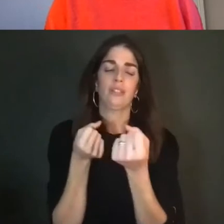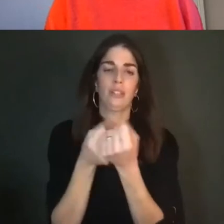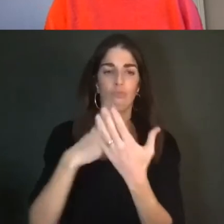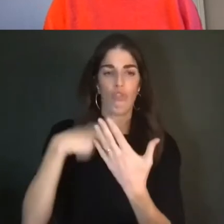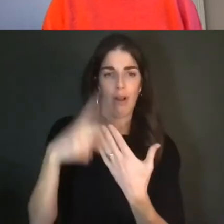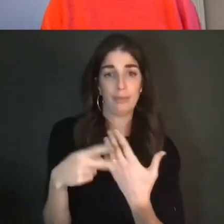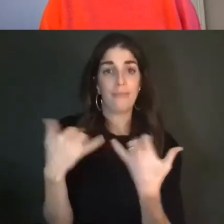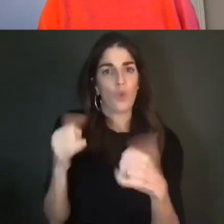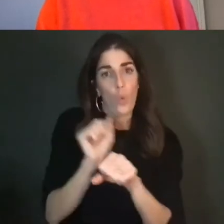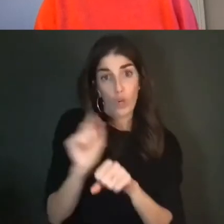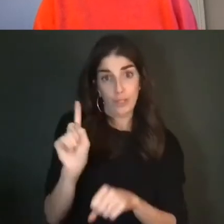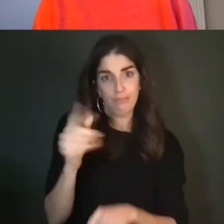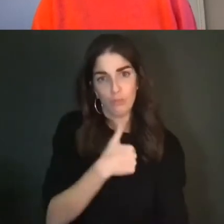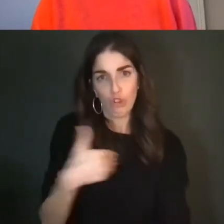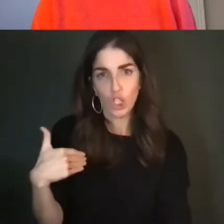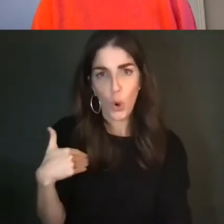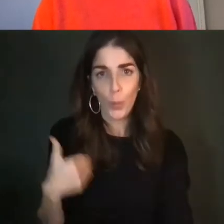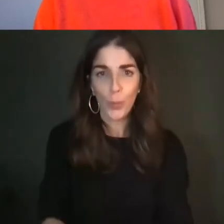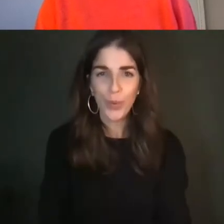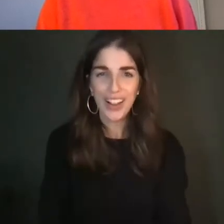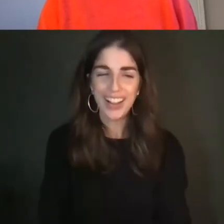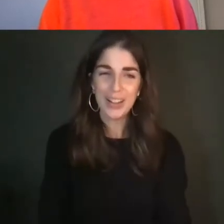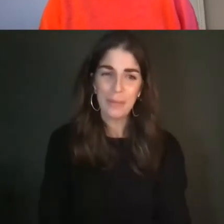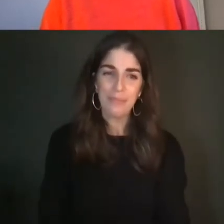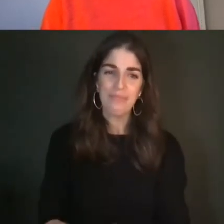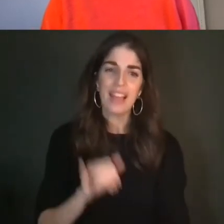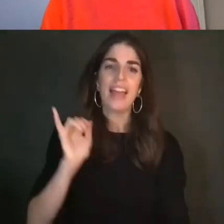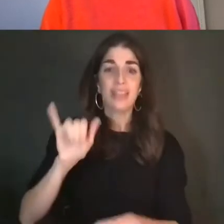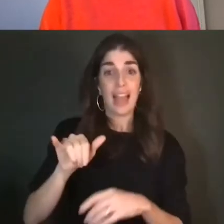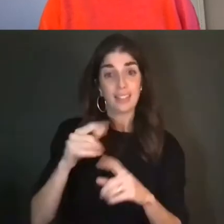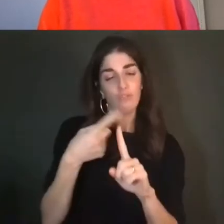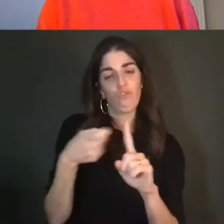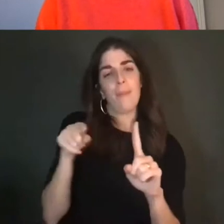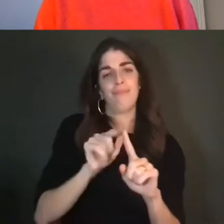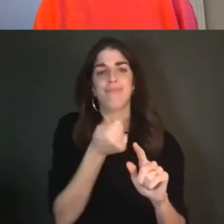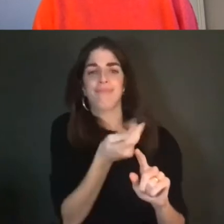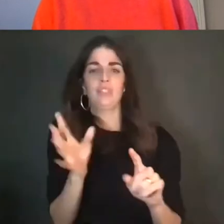in Toronto, the traditional homeland of the Huron-Wendat, the Seneca, and the Missasauguas